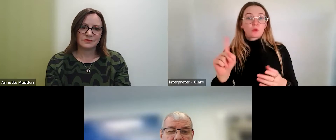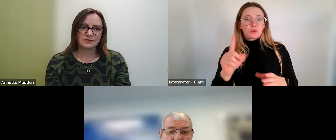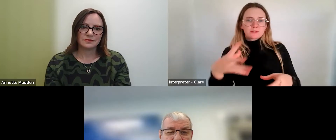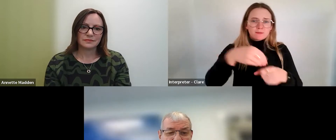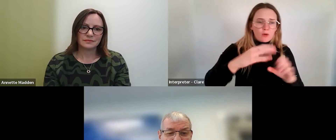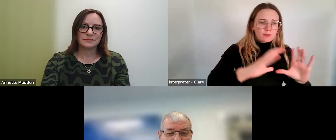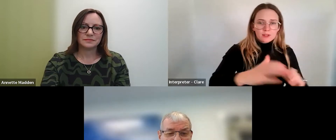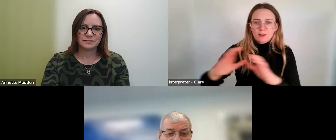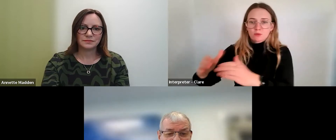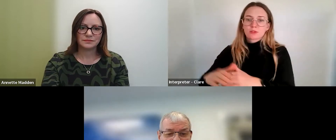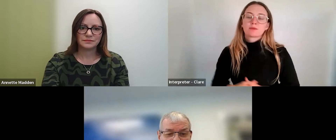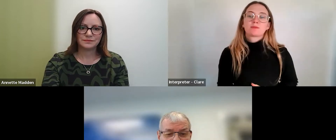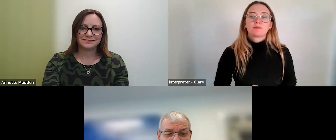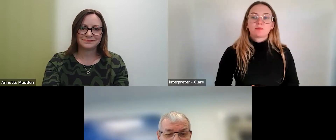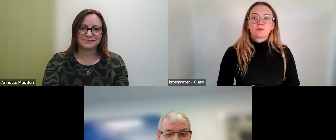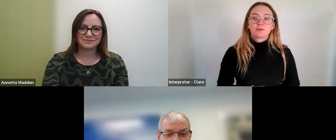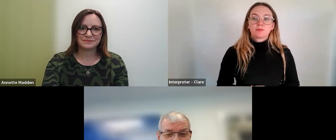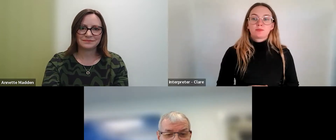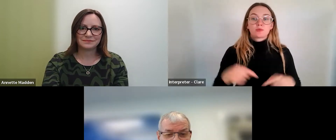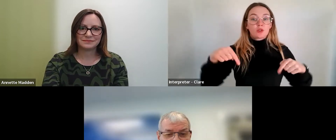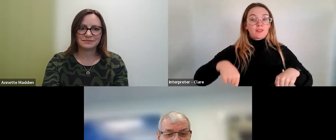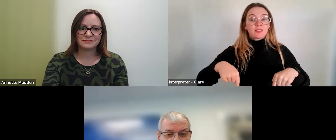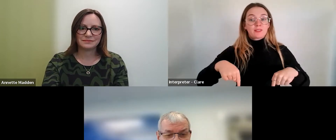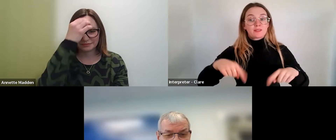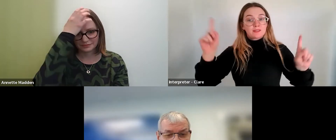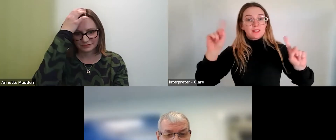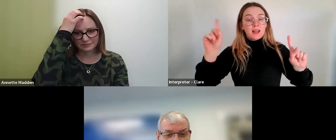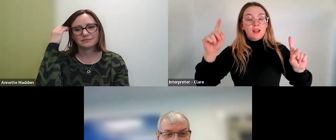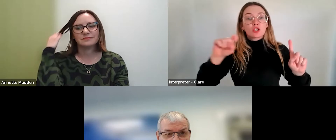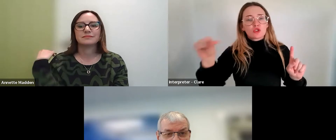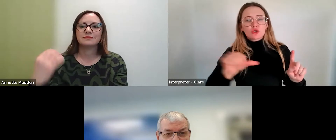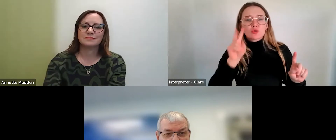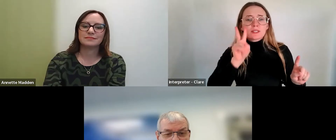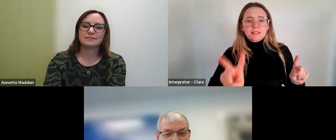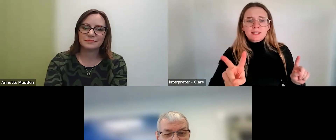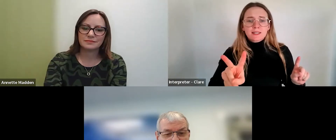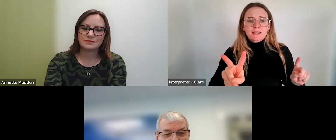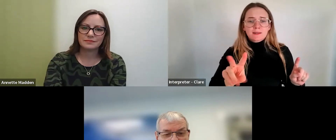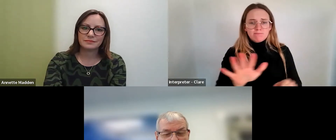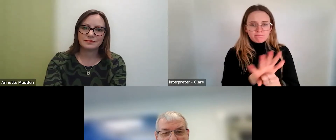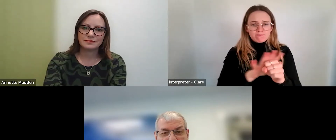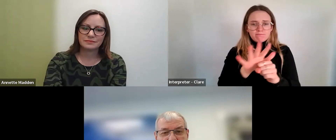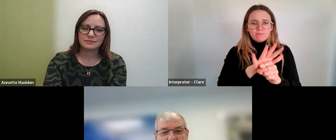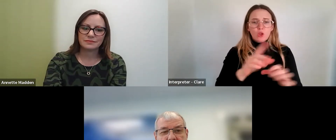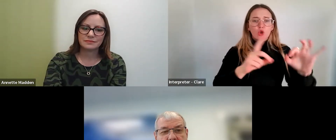So in this Zoom webinar, you should see on your screen an area for Q&A.